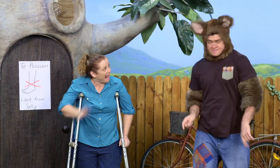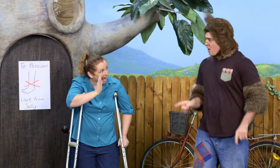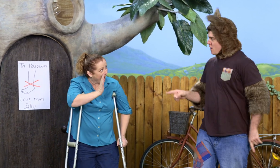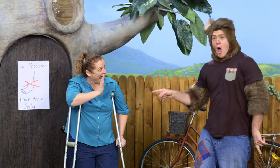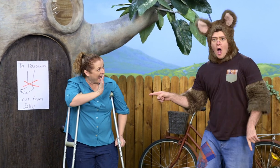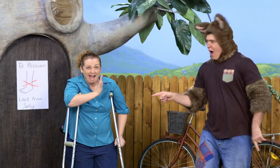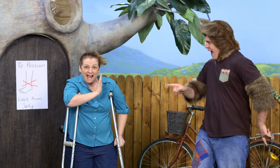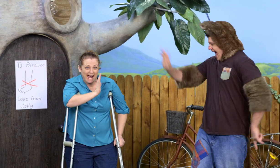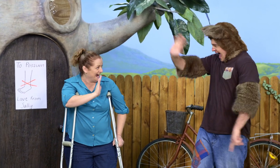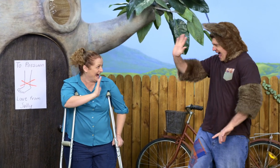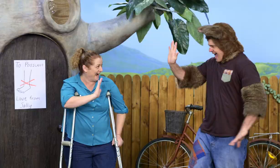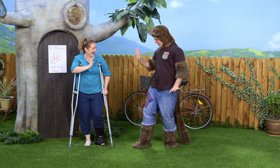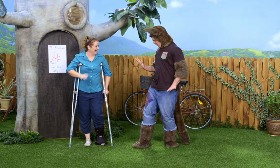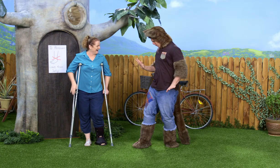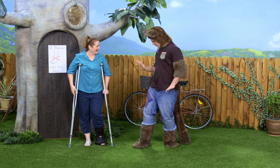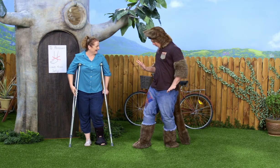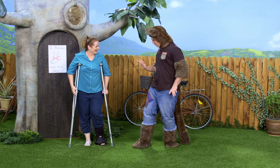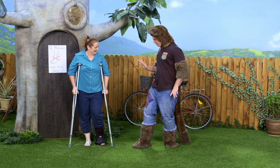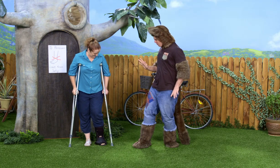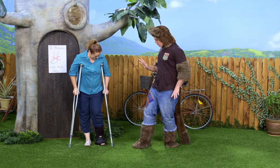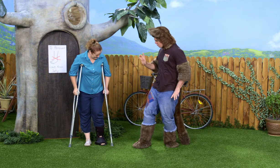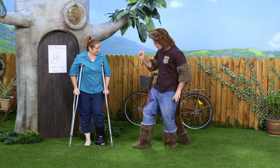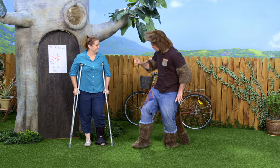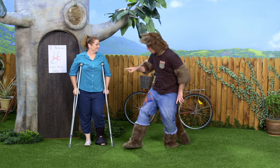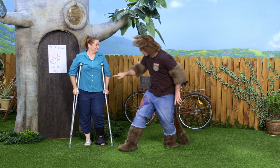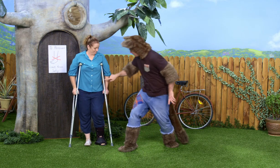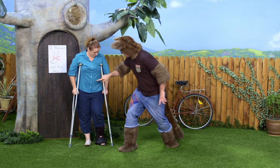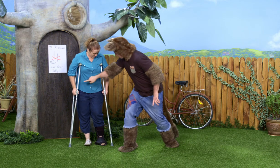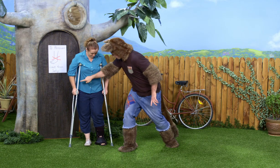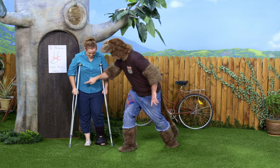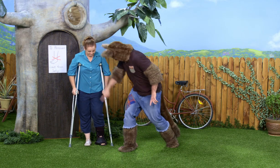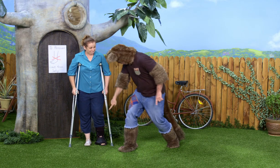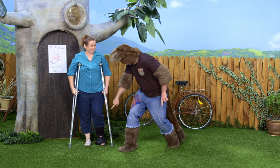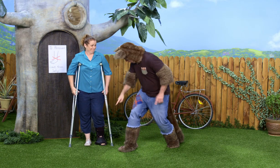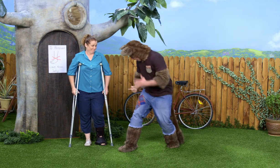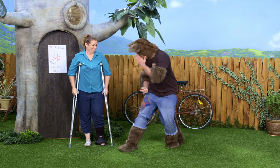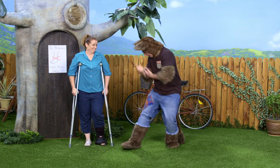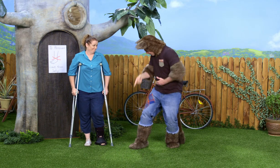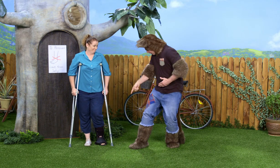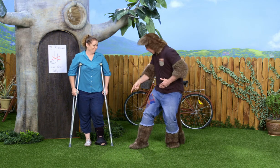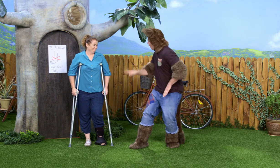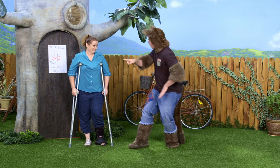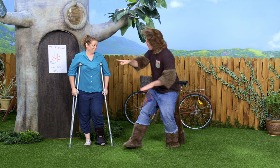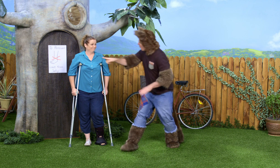Hi, Possum. (GASPS) Hi, Sally. Uh... Wh...what are these? What...what happened to your foot?